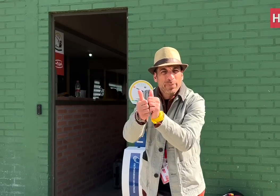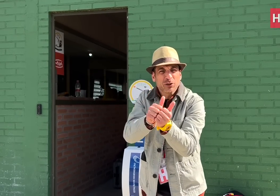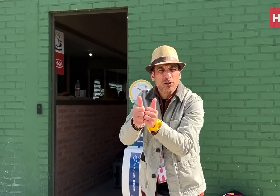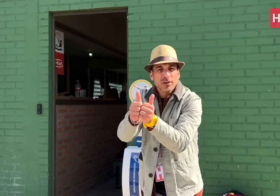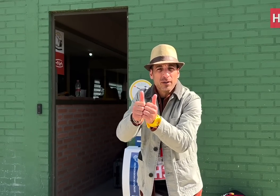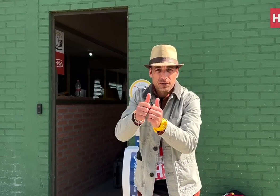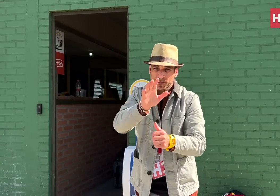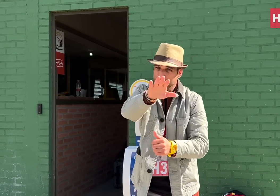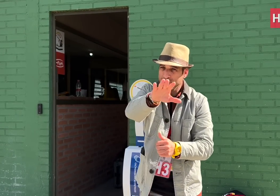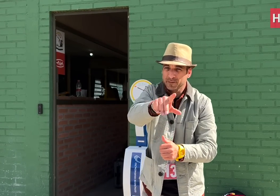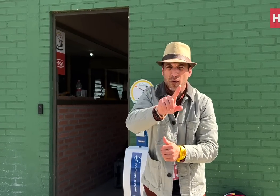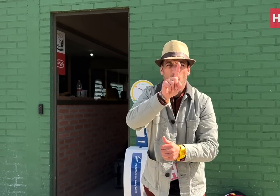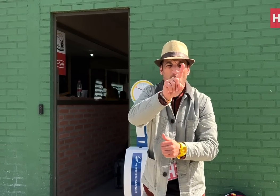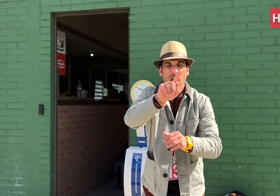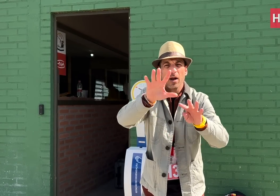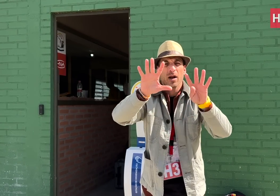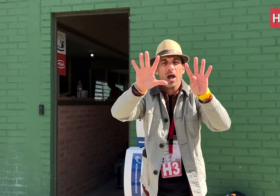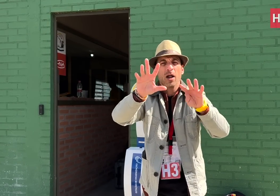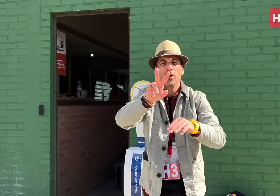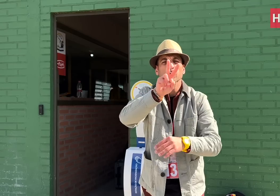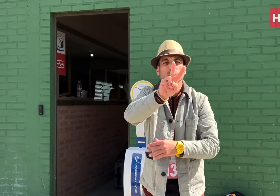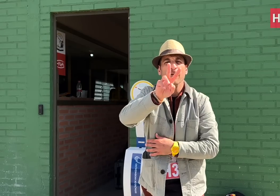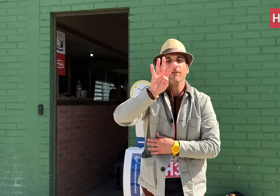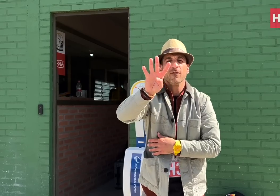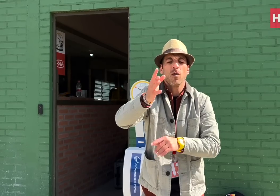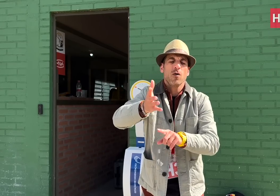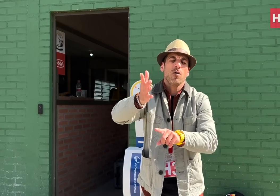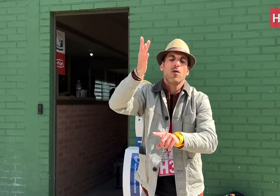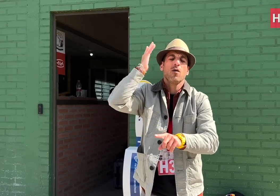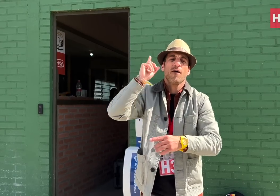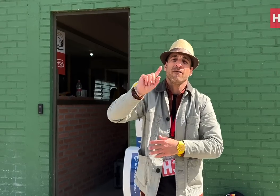In 1924 when the first Summer Deaflympics occurred,